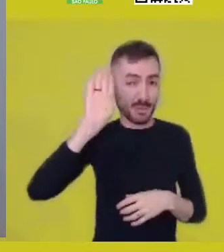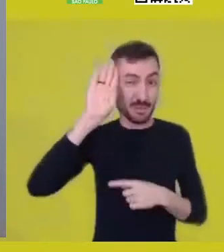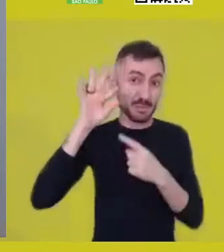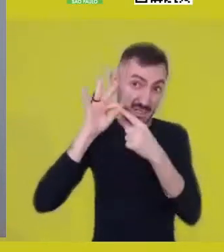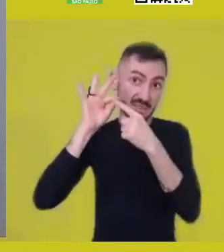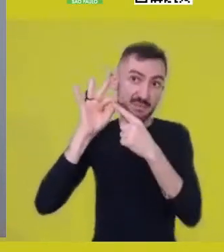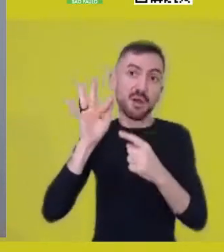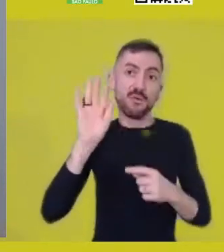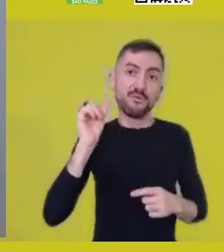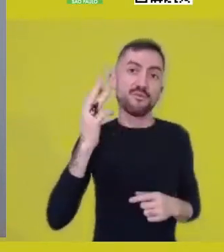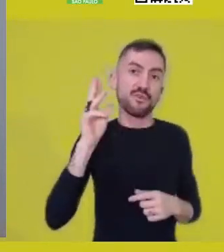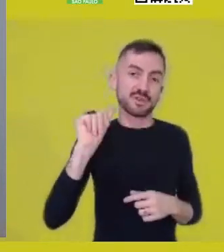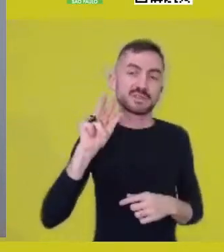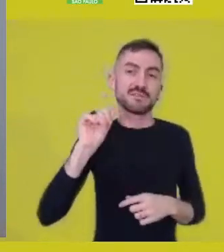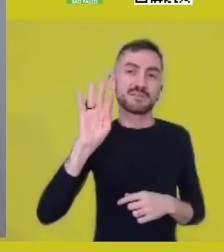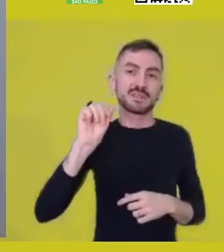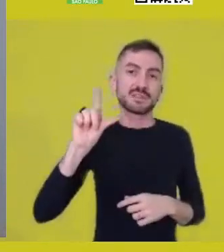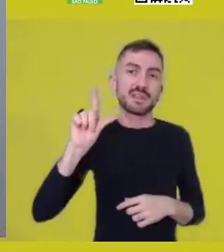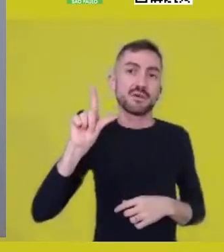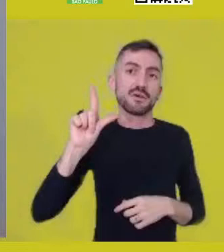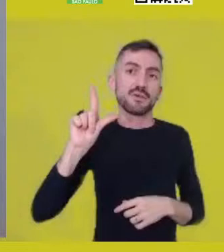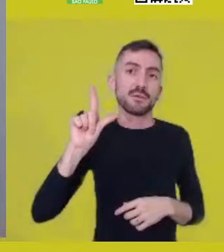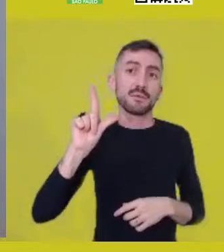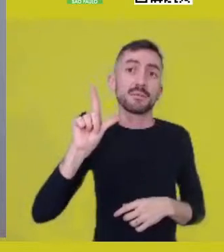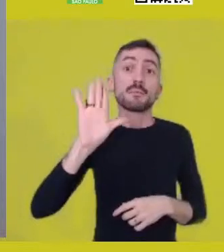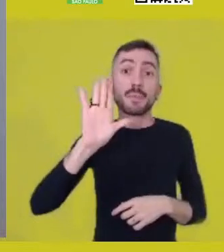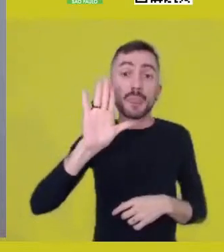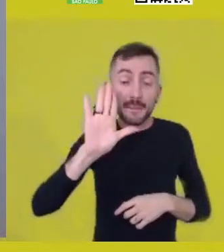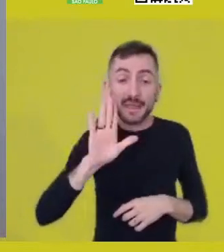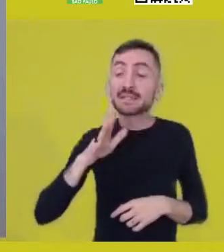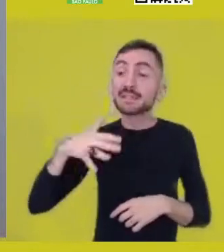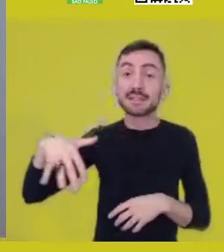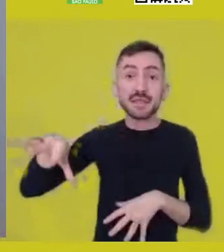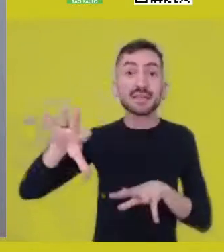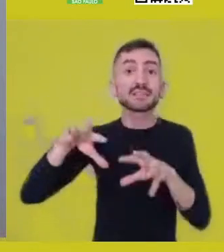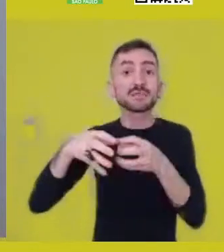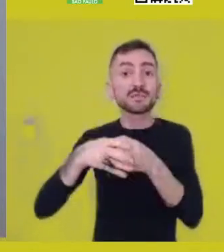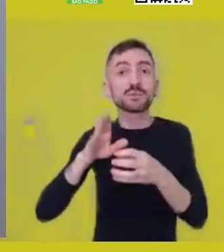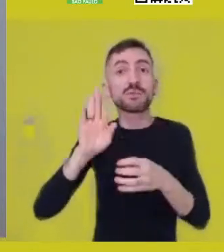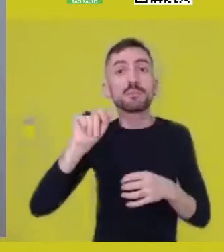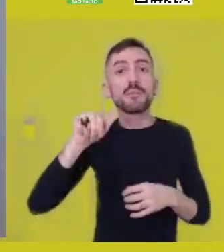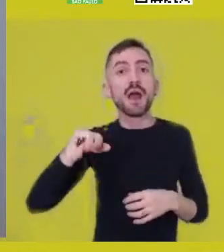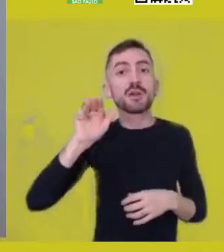there is a search for greater or lesser force,